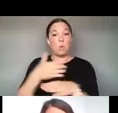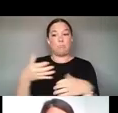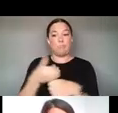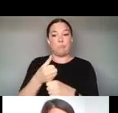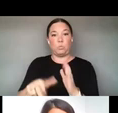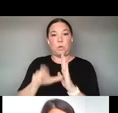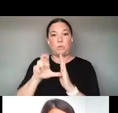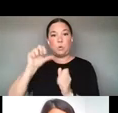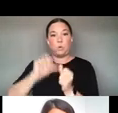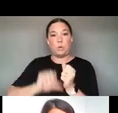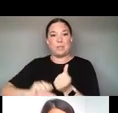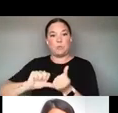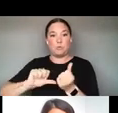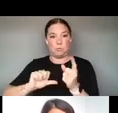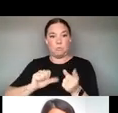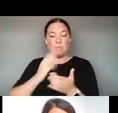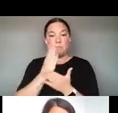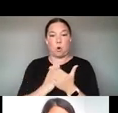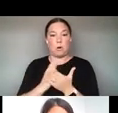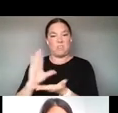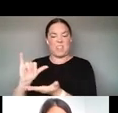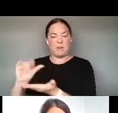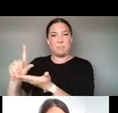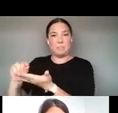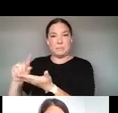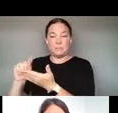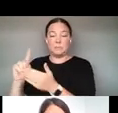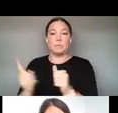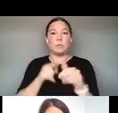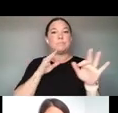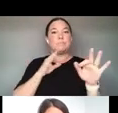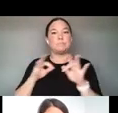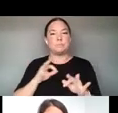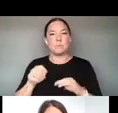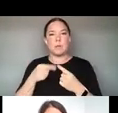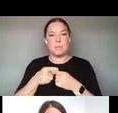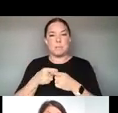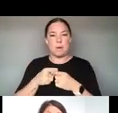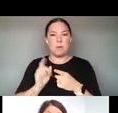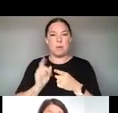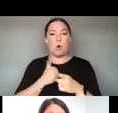I JUST WANTED TO TALK A LITTLE BIT ABOUT THIS FIELD SCAN PROJECT AT LARGE. SO,